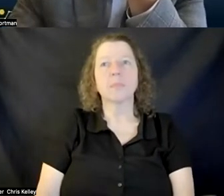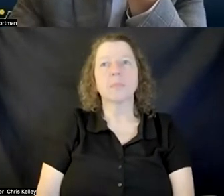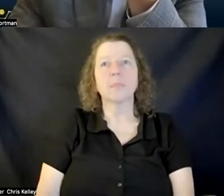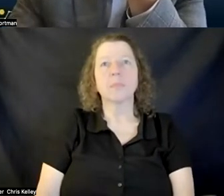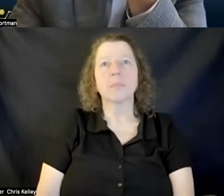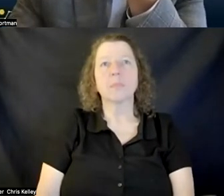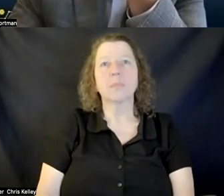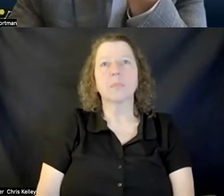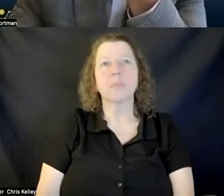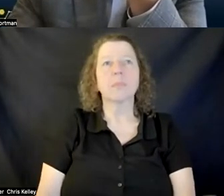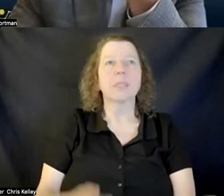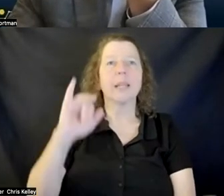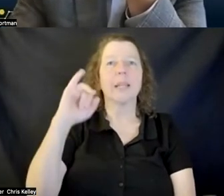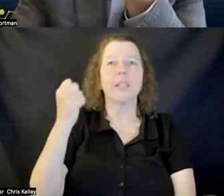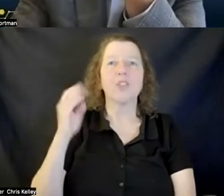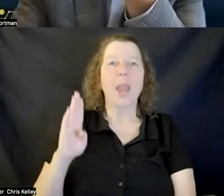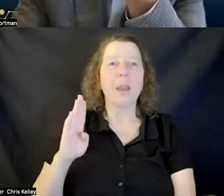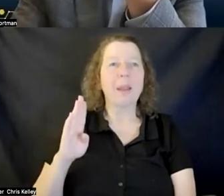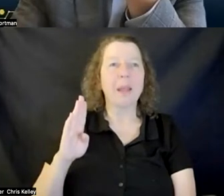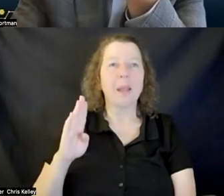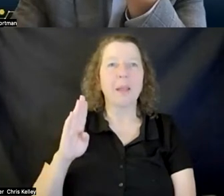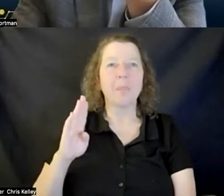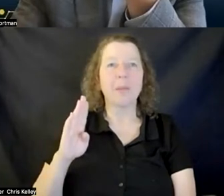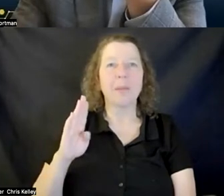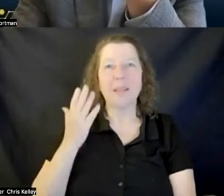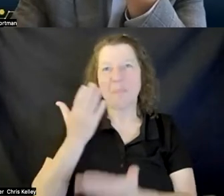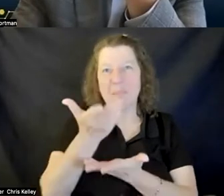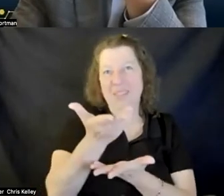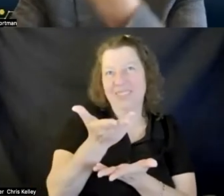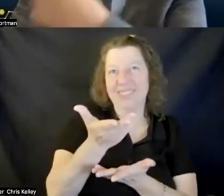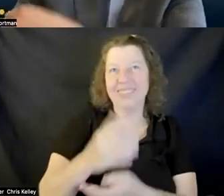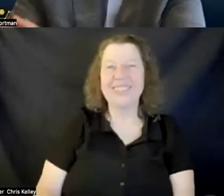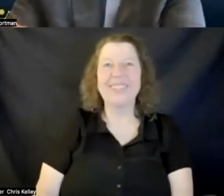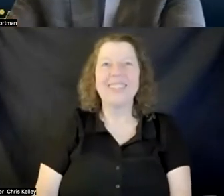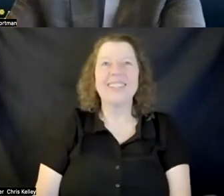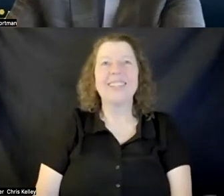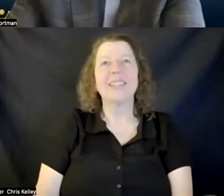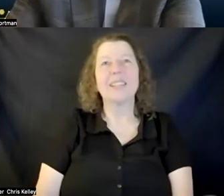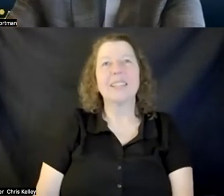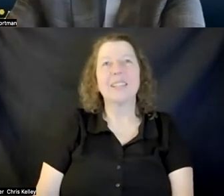jacob maybe is to to see this question uh what are some of those challenges that you're thinking